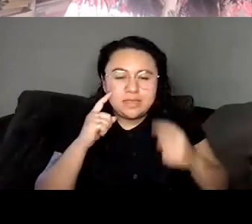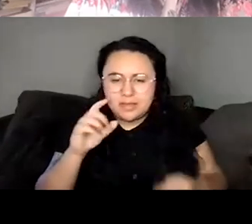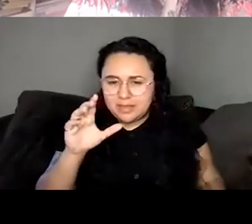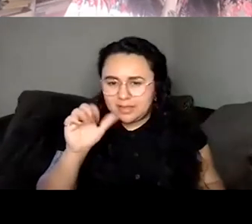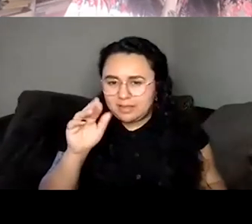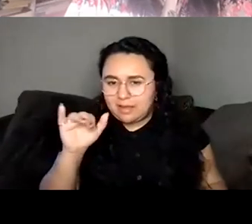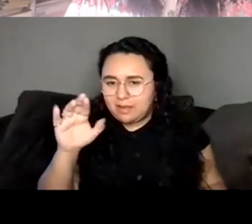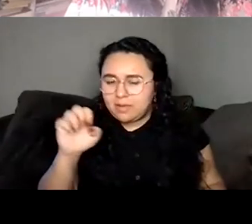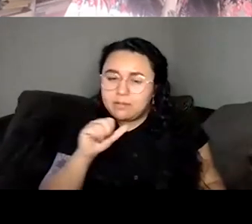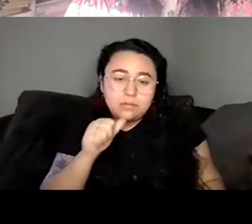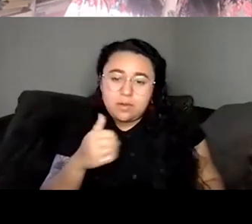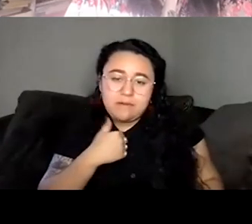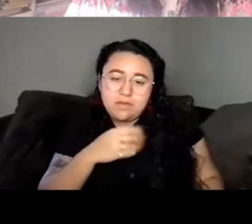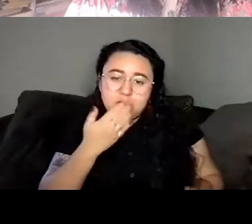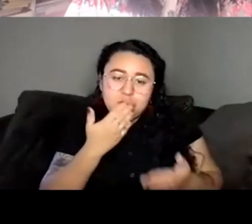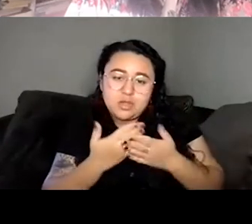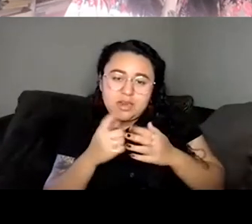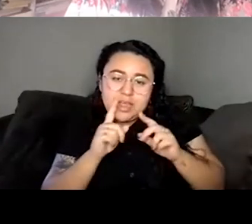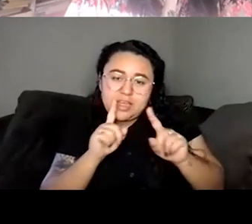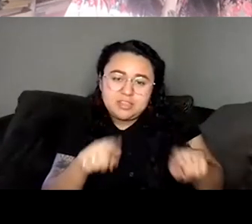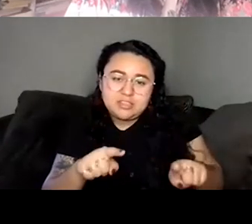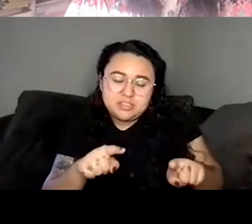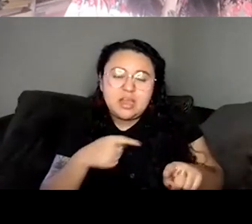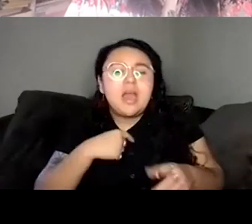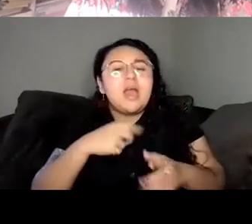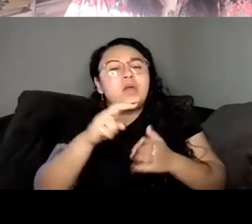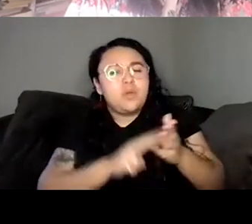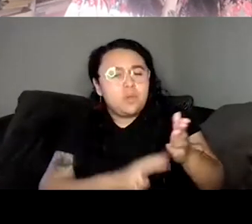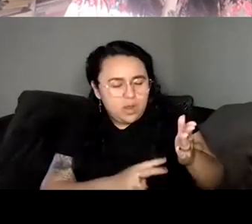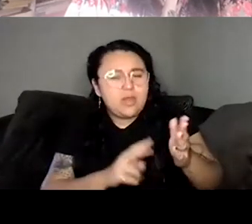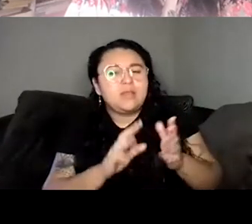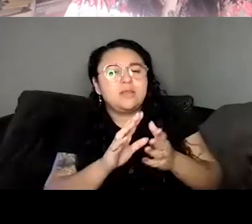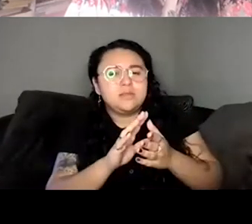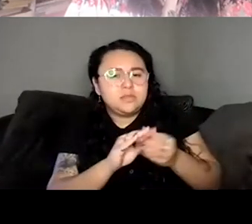answer for that. I have read I have read obviously the story that wills and I do also like Stephen